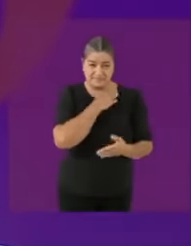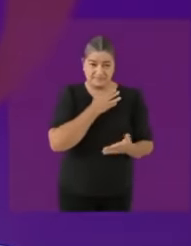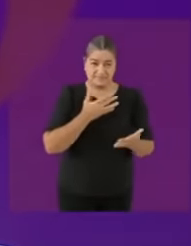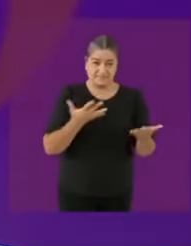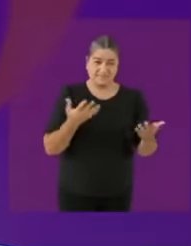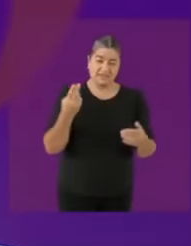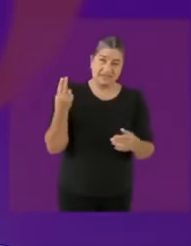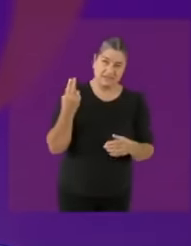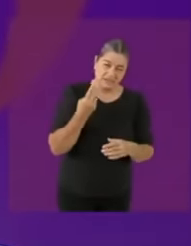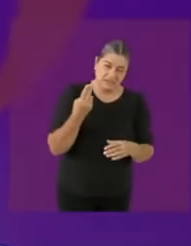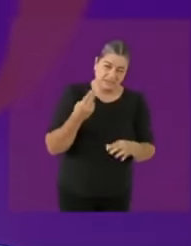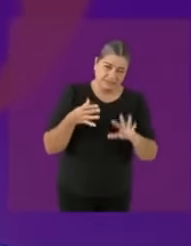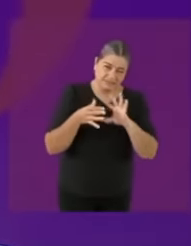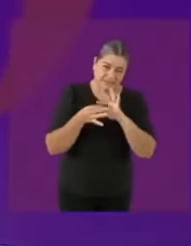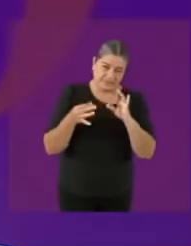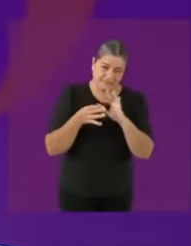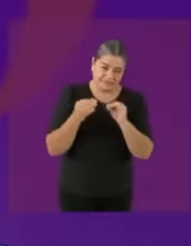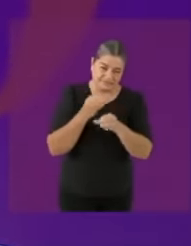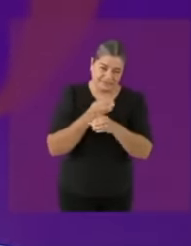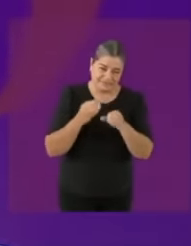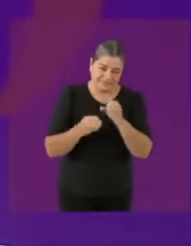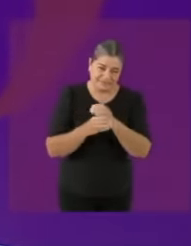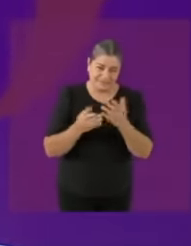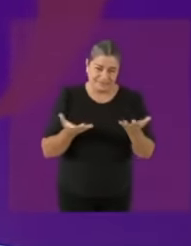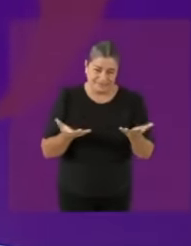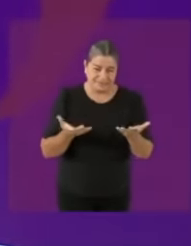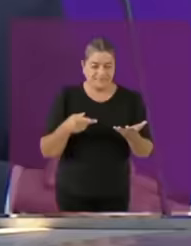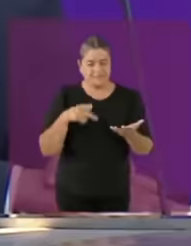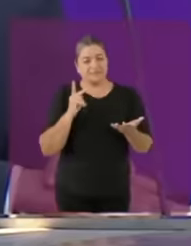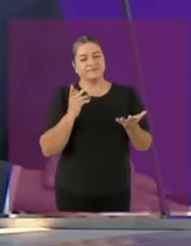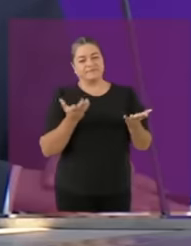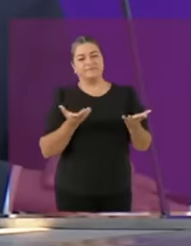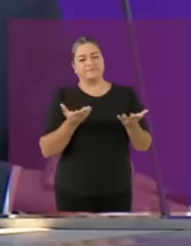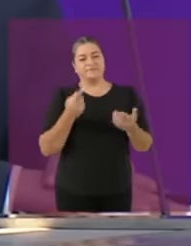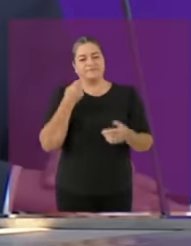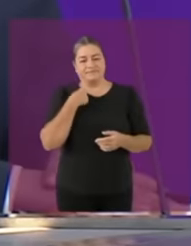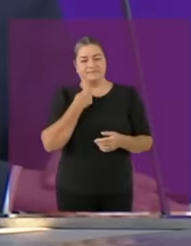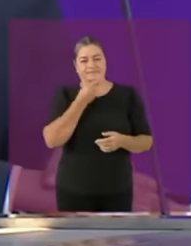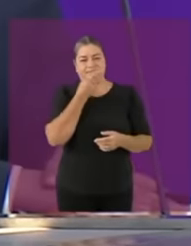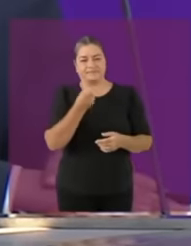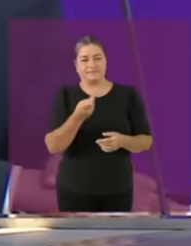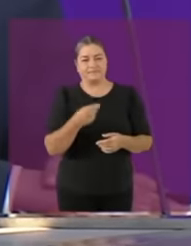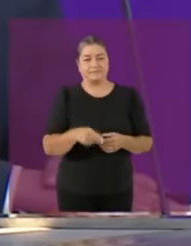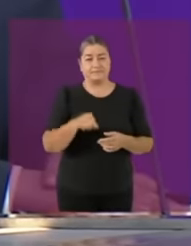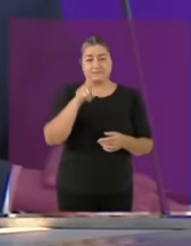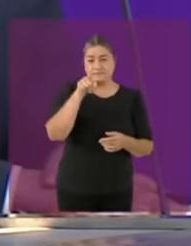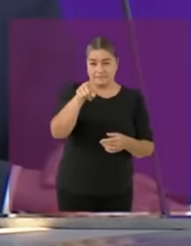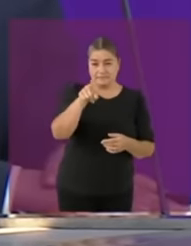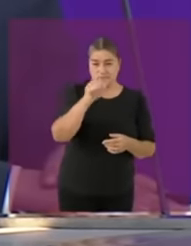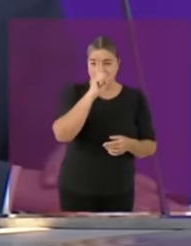corruption because the worst thing, besides being a liar, is being corrupt. and be a liar